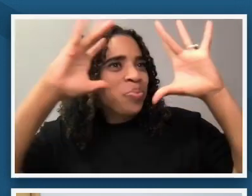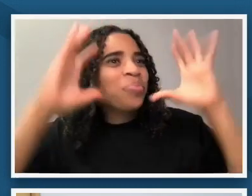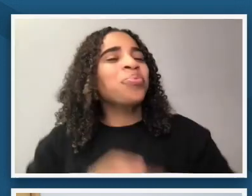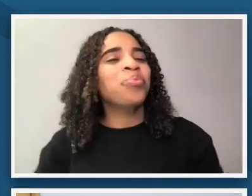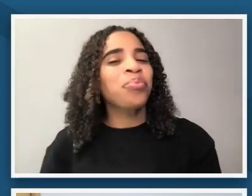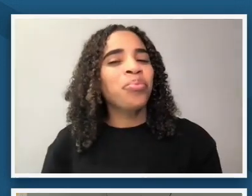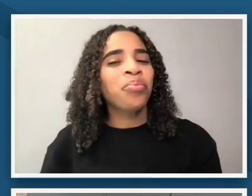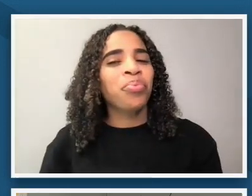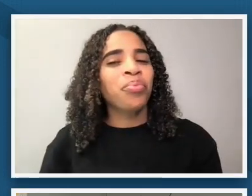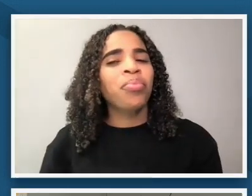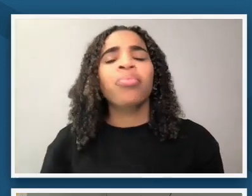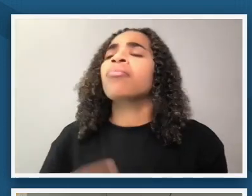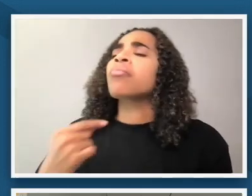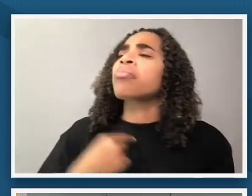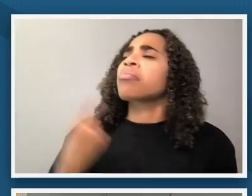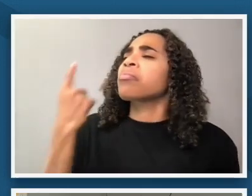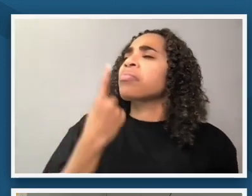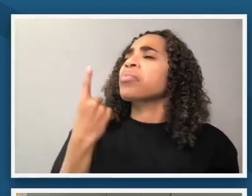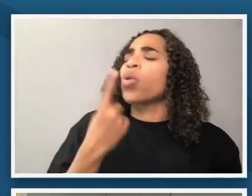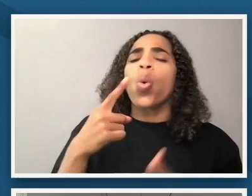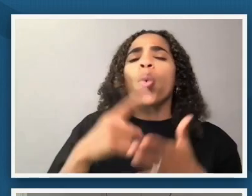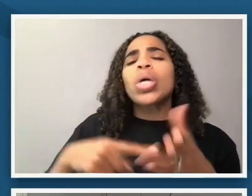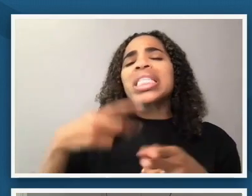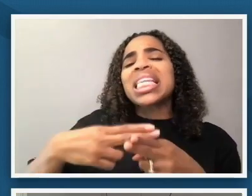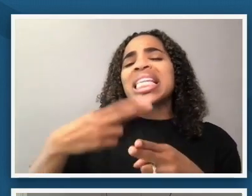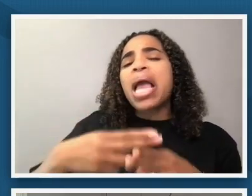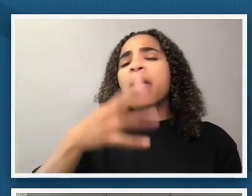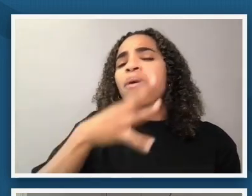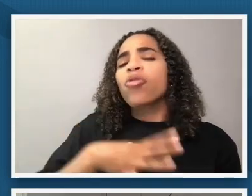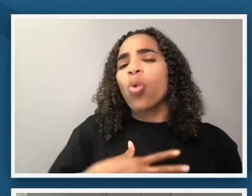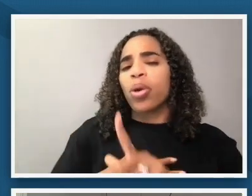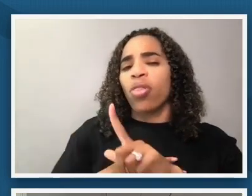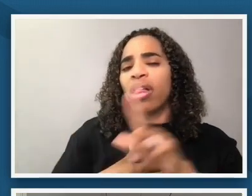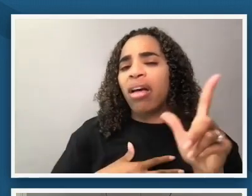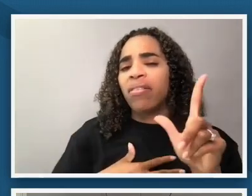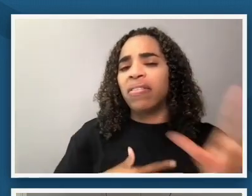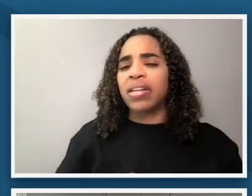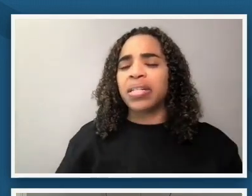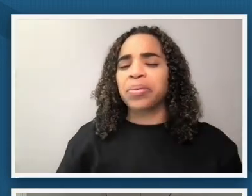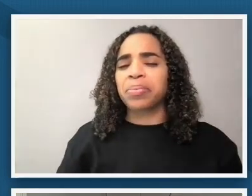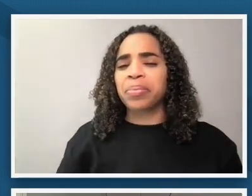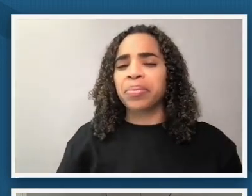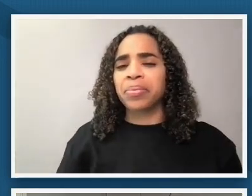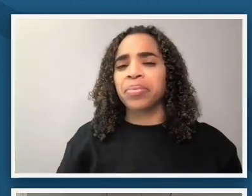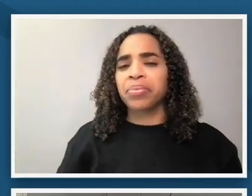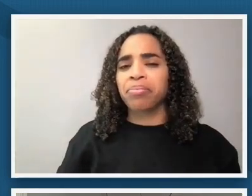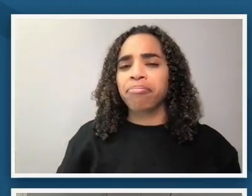i wonder the name of the woman on the left i wonder i wonder